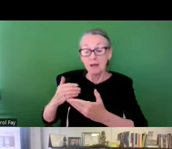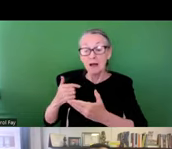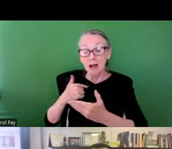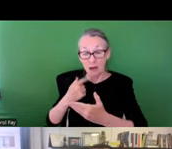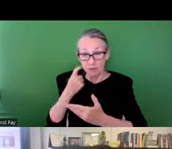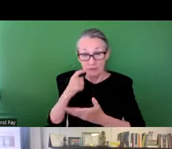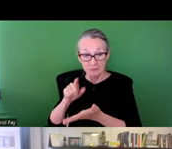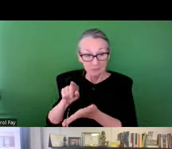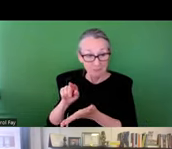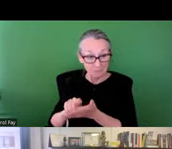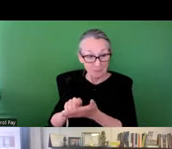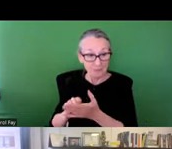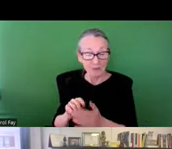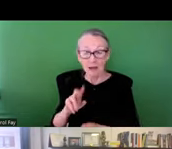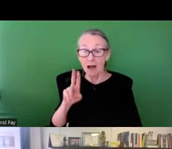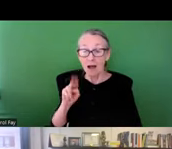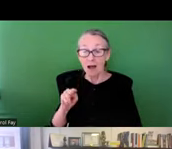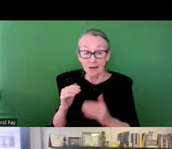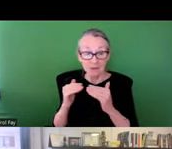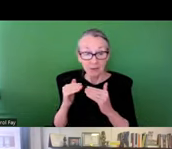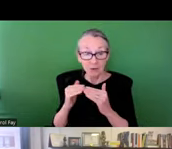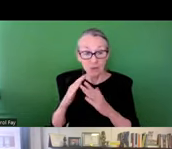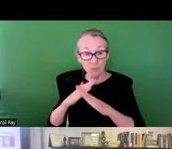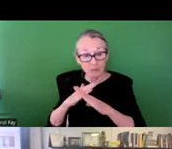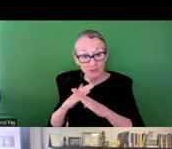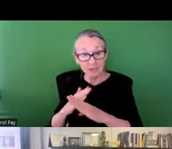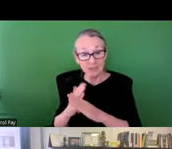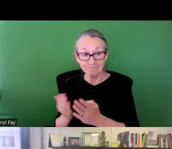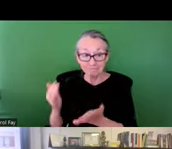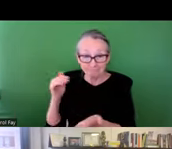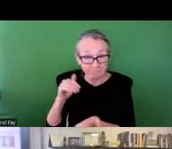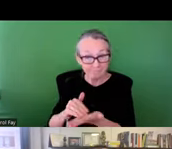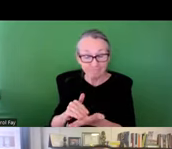the social and larger infrastructure processes in a recent publication of mine entitled